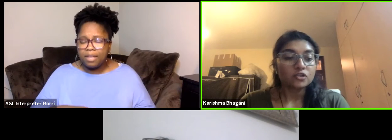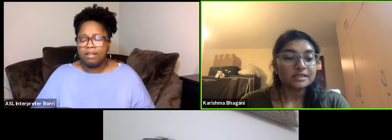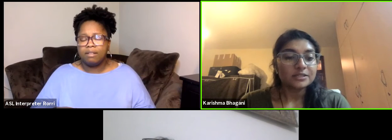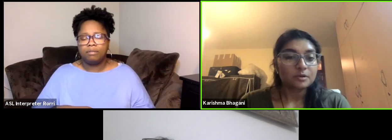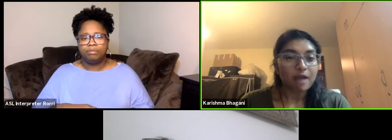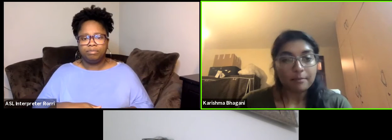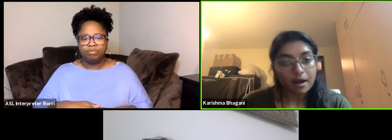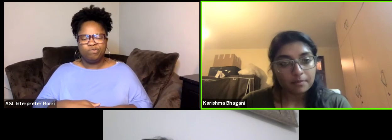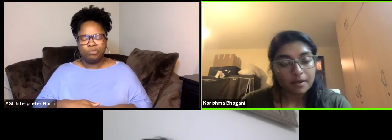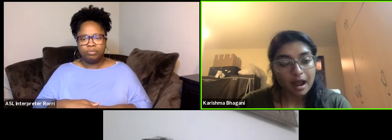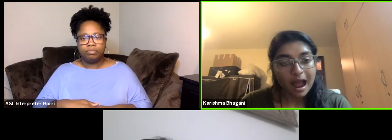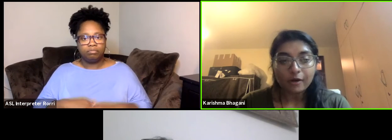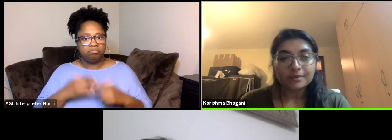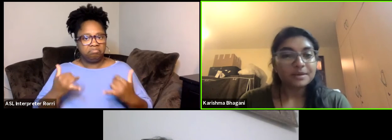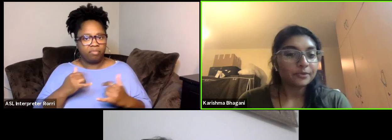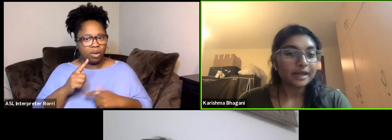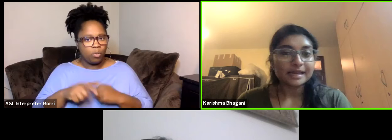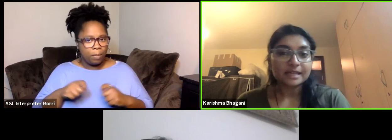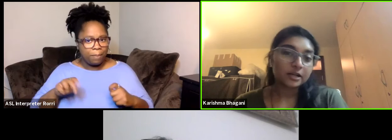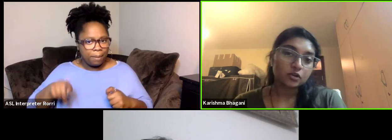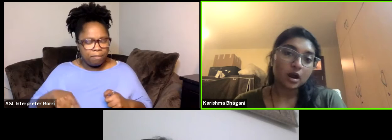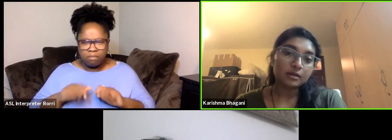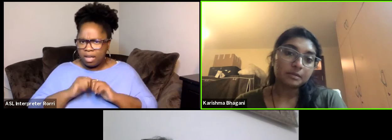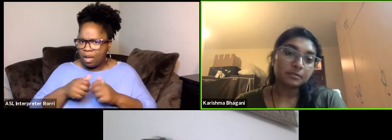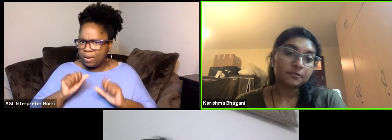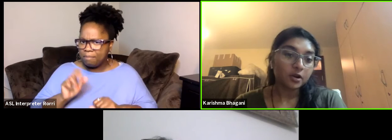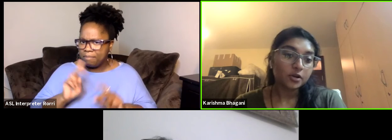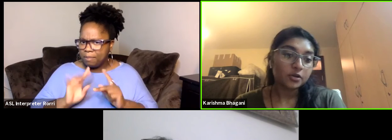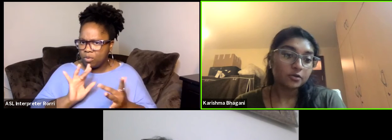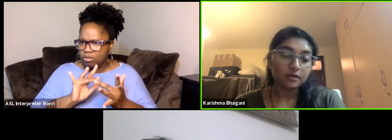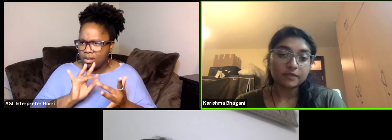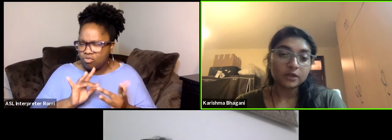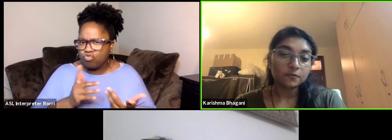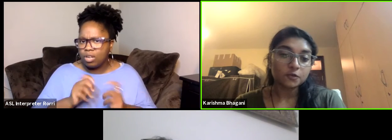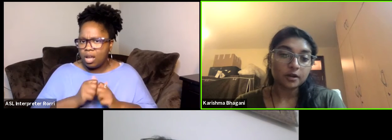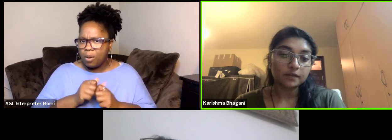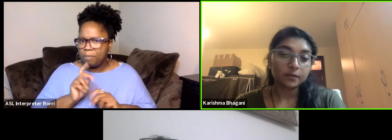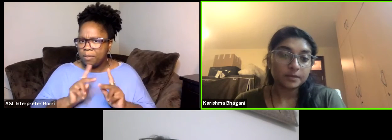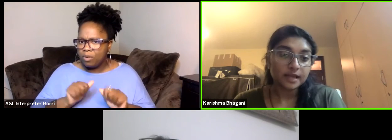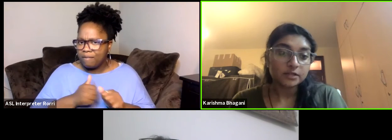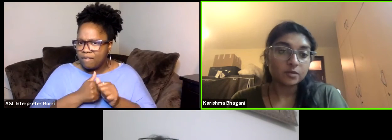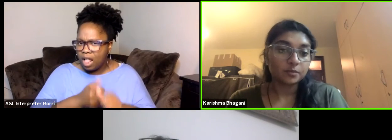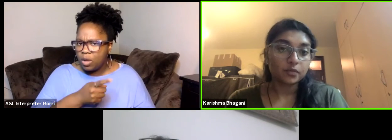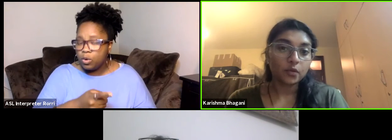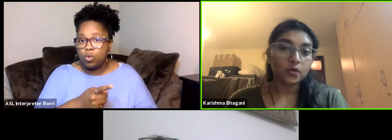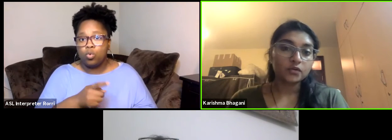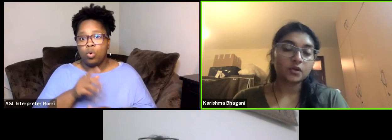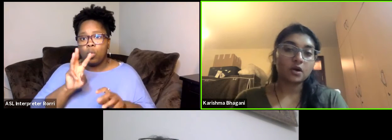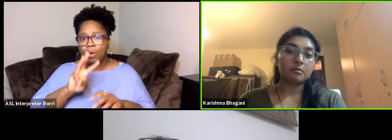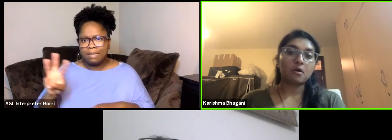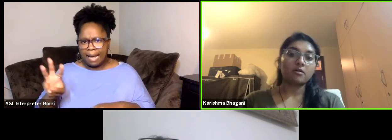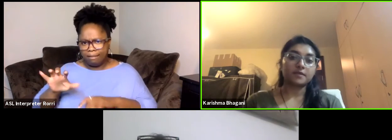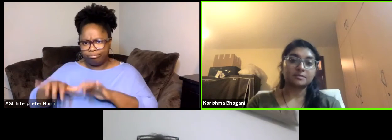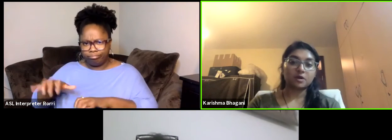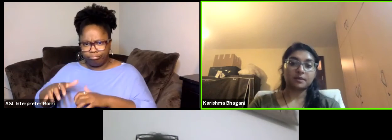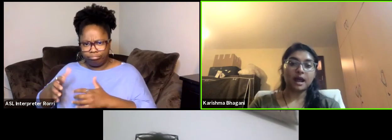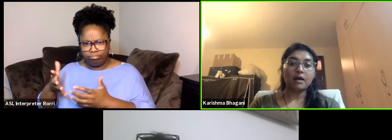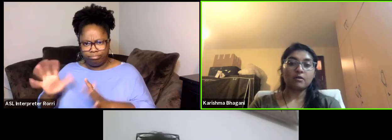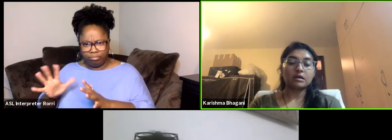Just as we wrap up how can people get in touch or how can people follow you? Thank you for sharing the websites, We'll put those on Facebook, but how...